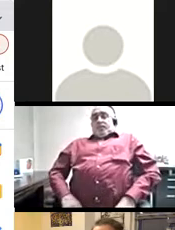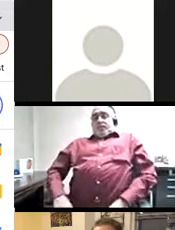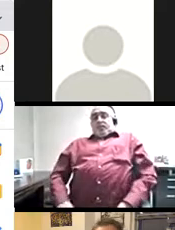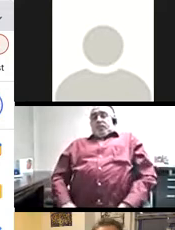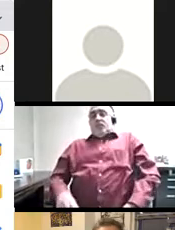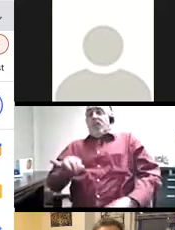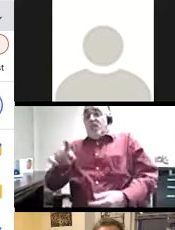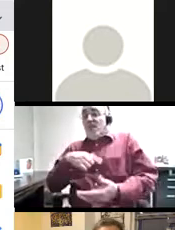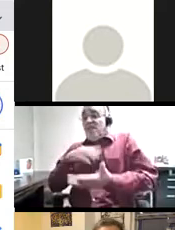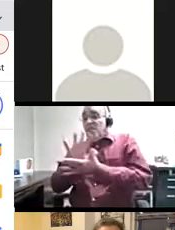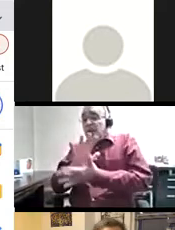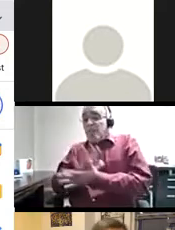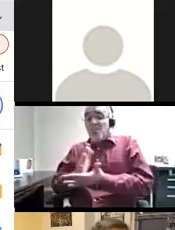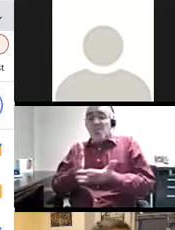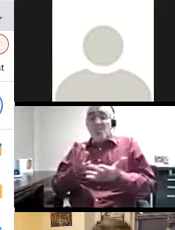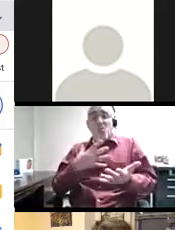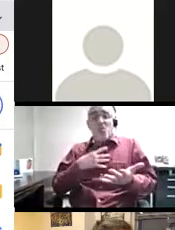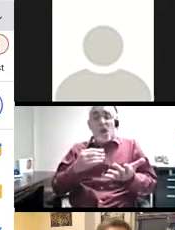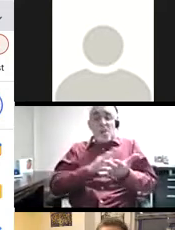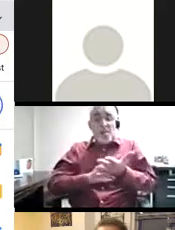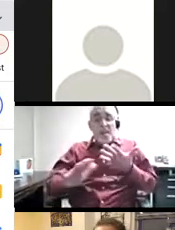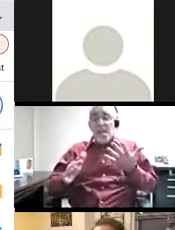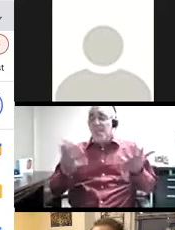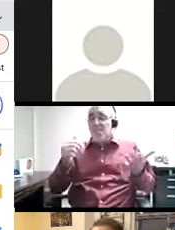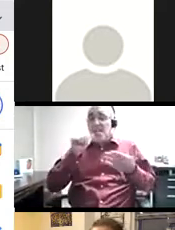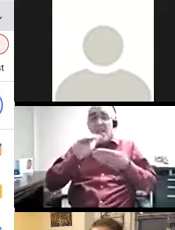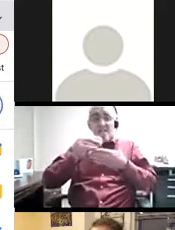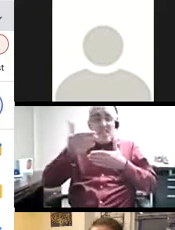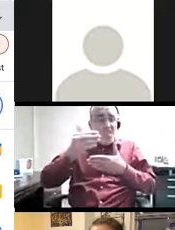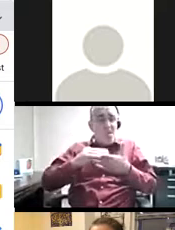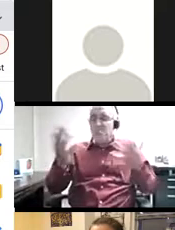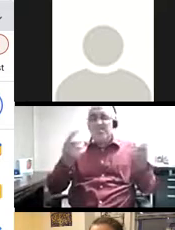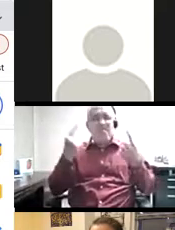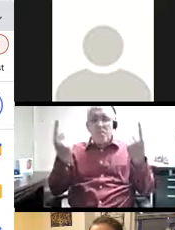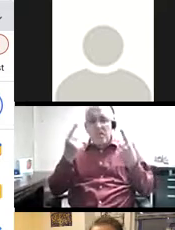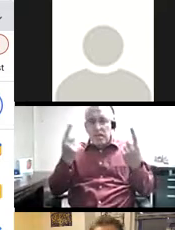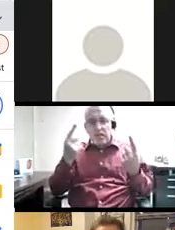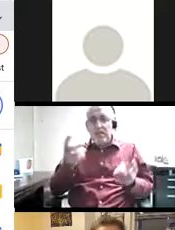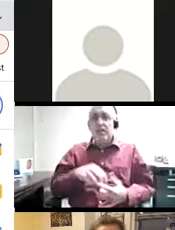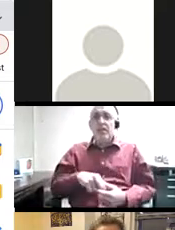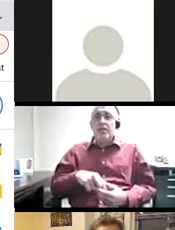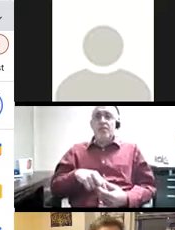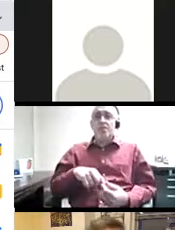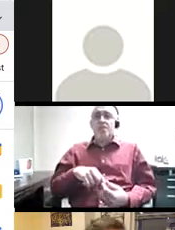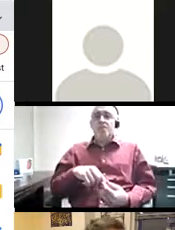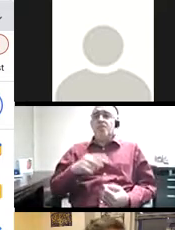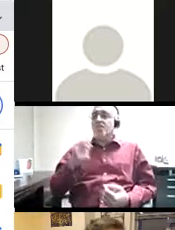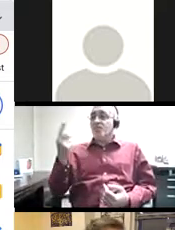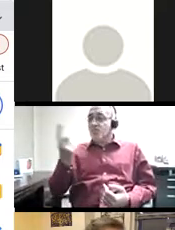and something to write with, it could be an envelope, a bill, a note, a napkin, something,